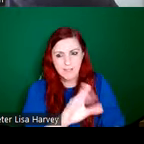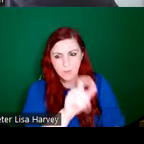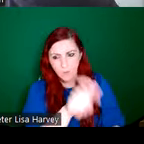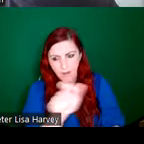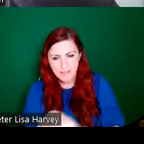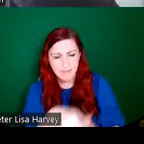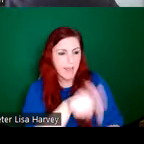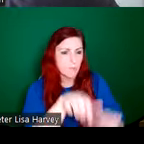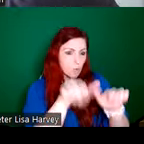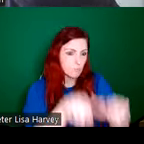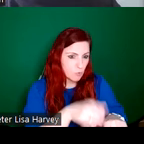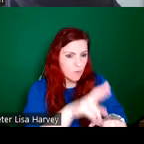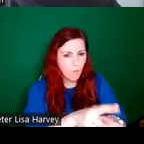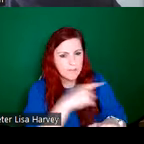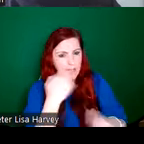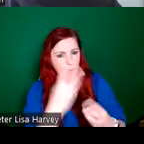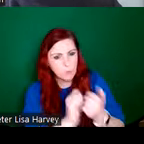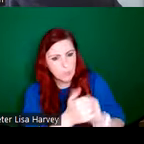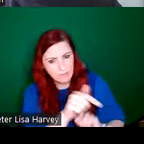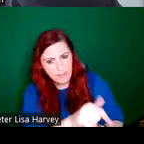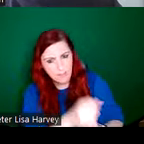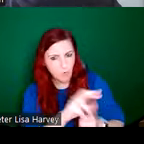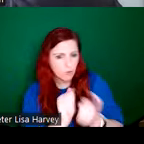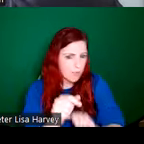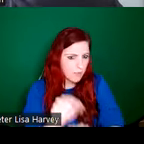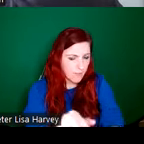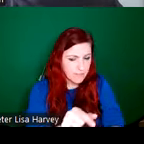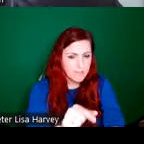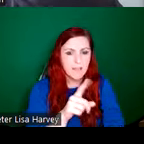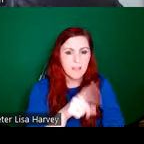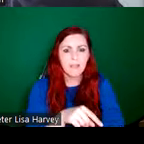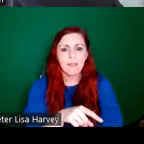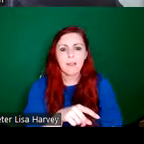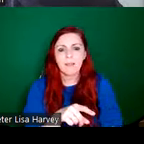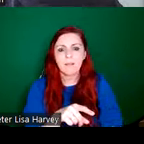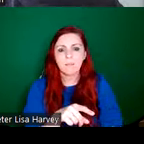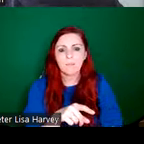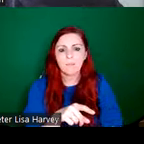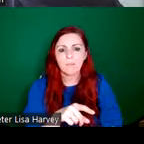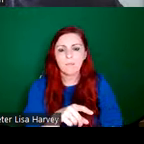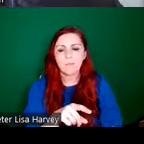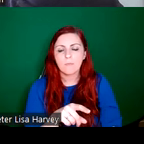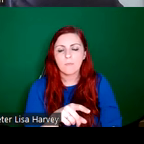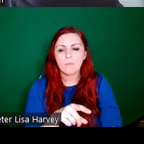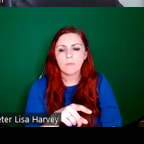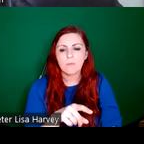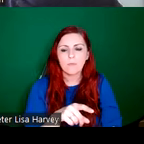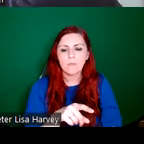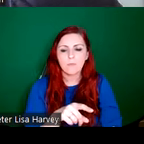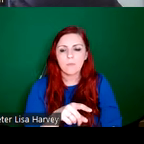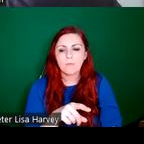or suggest changes. And here you can see this numerous churches have approved